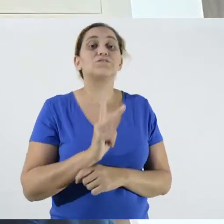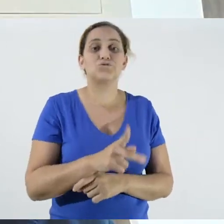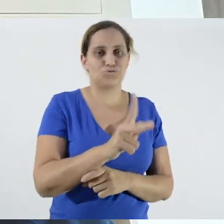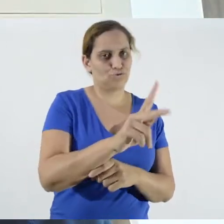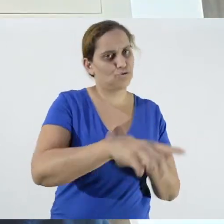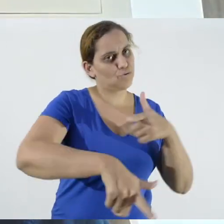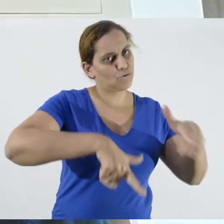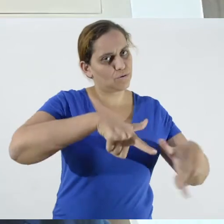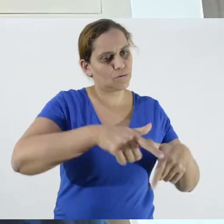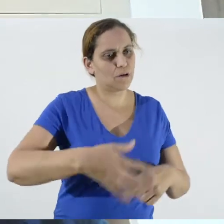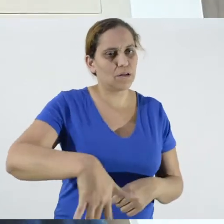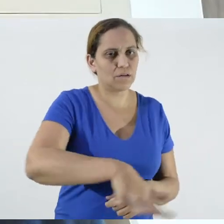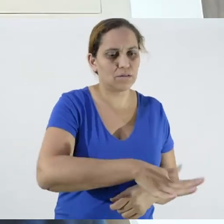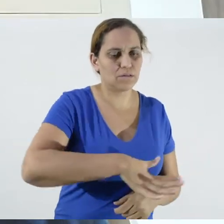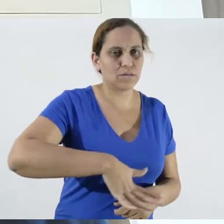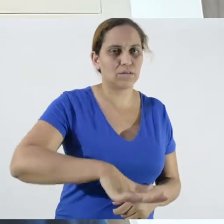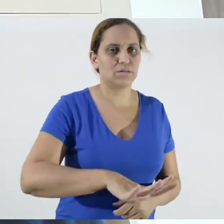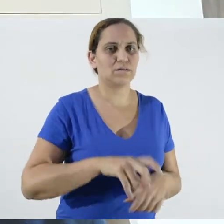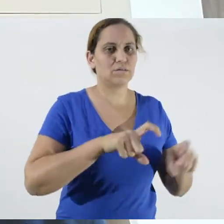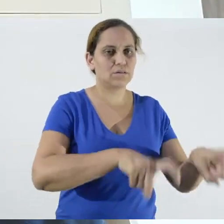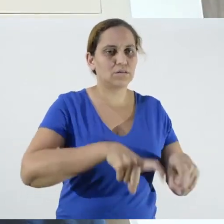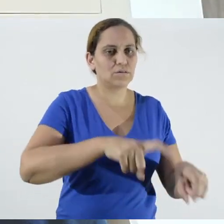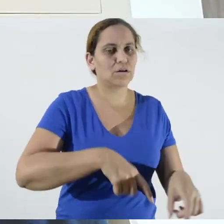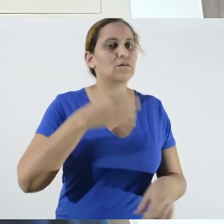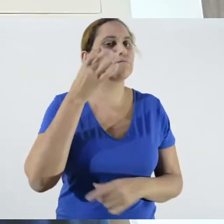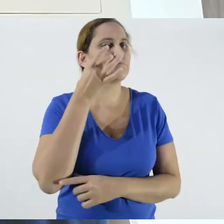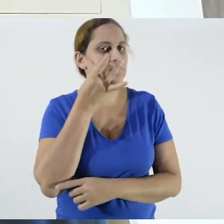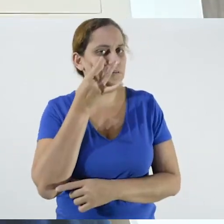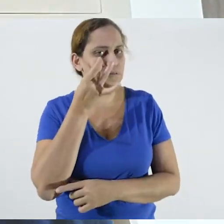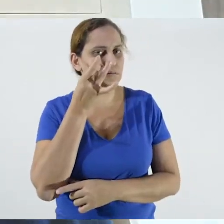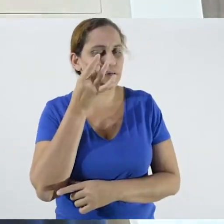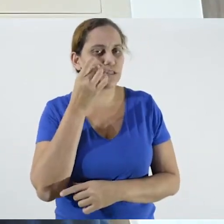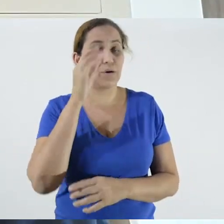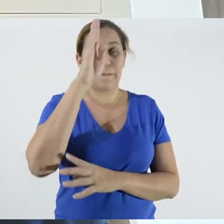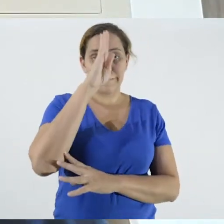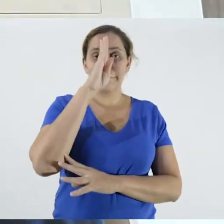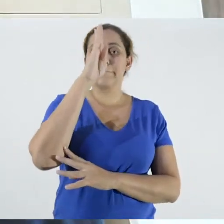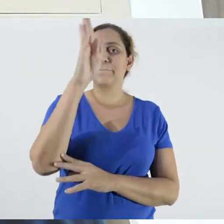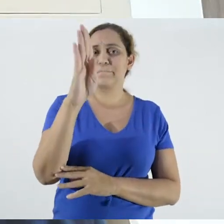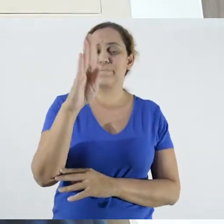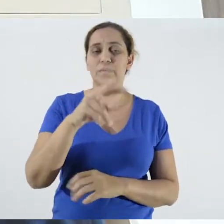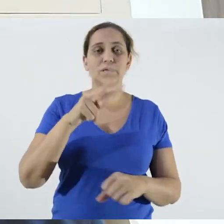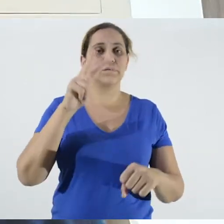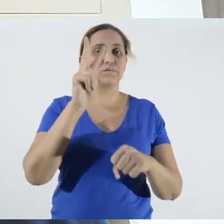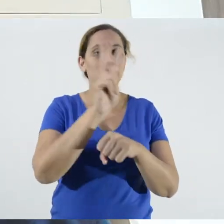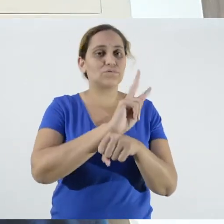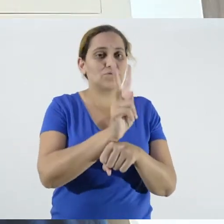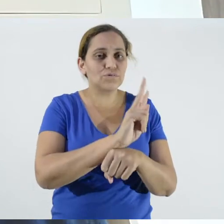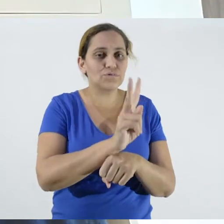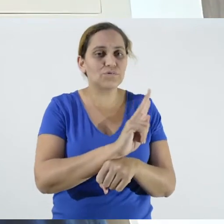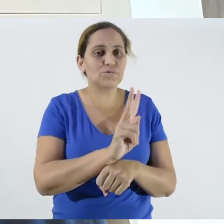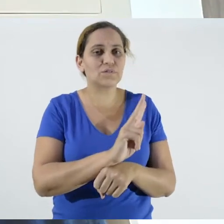for rural territories. That way,